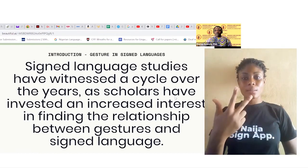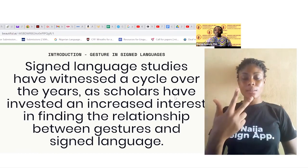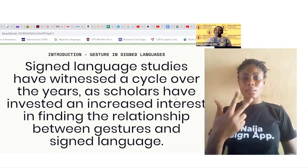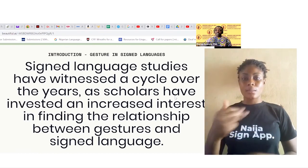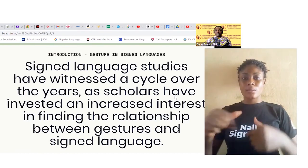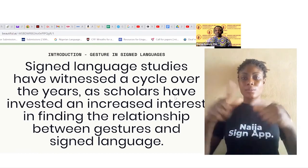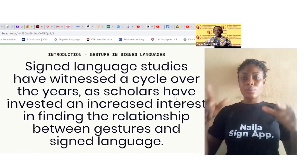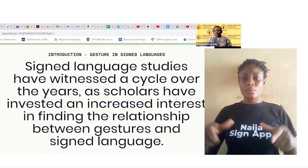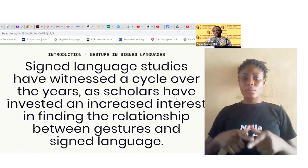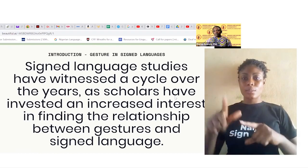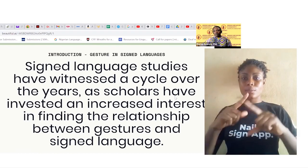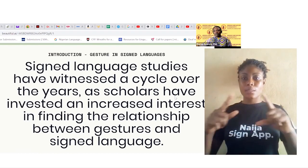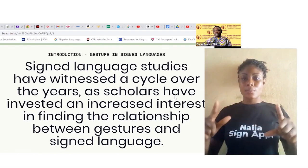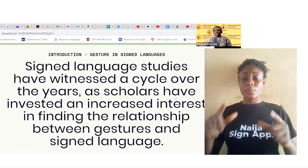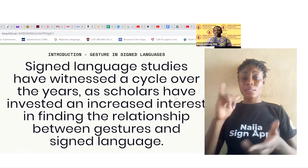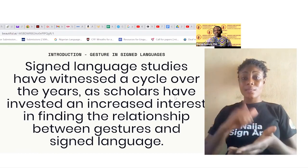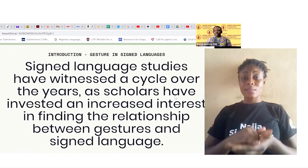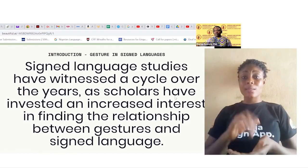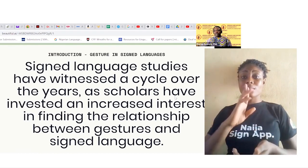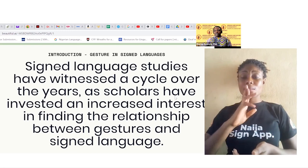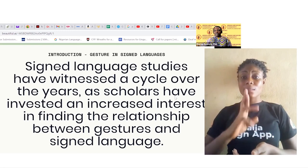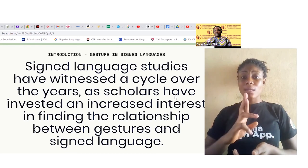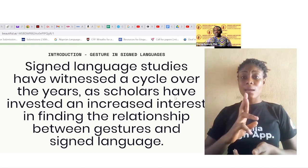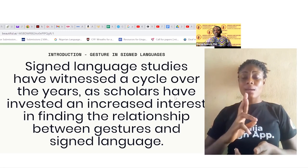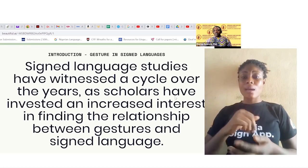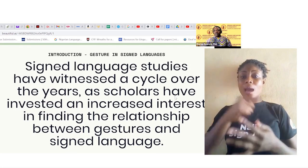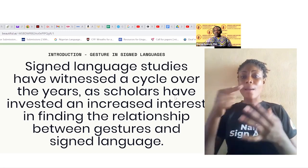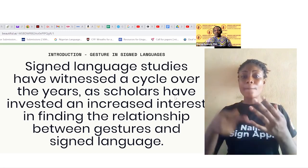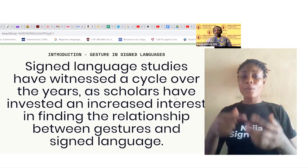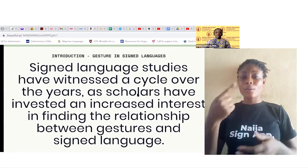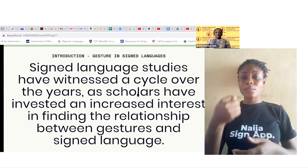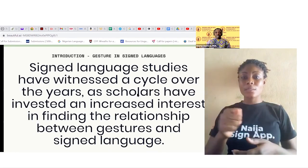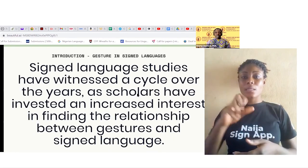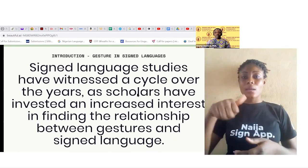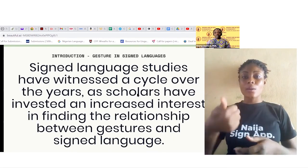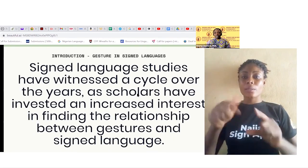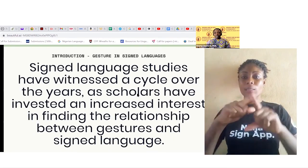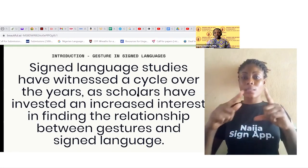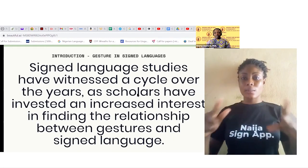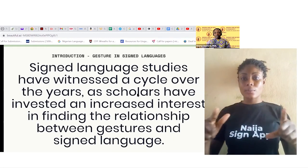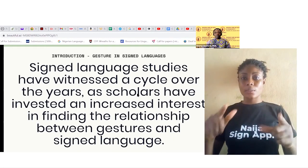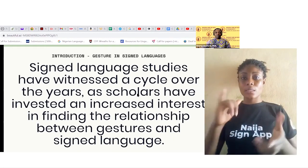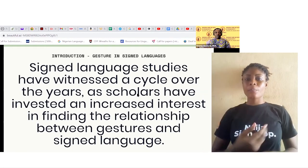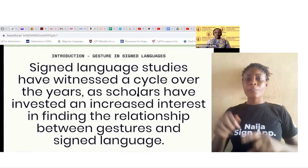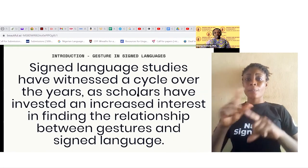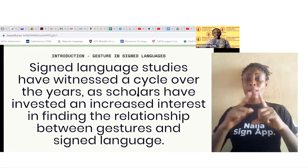amongst the um other sign languages that we've been studying. Sign languages or sign